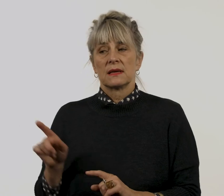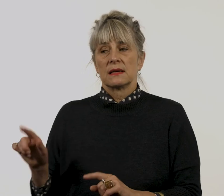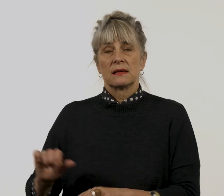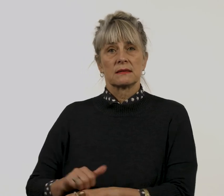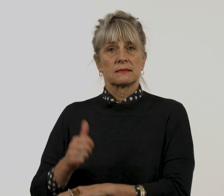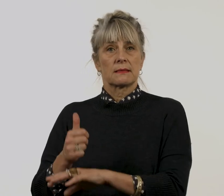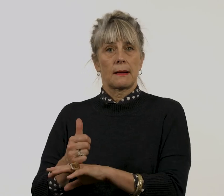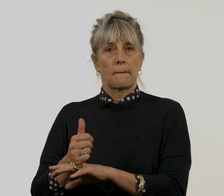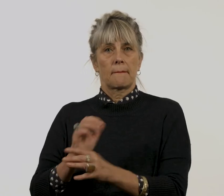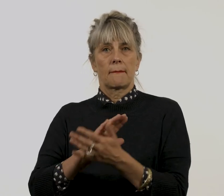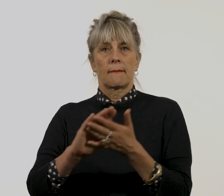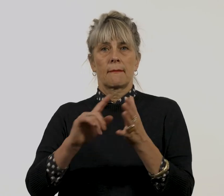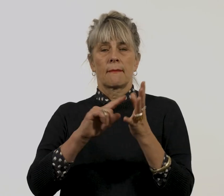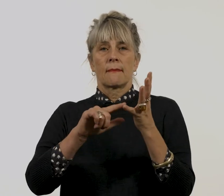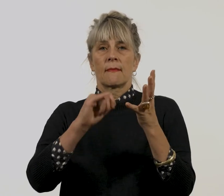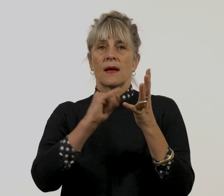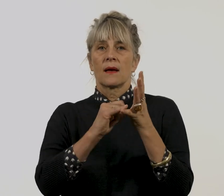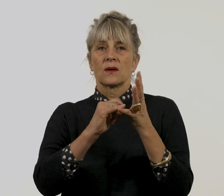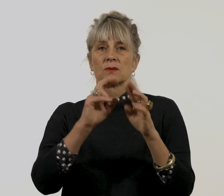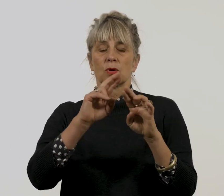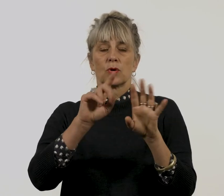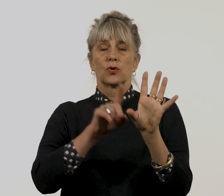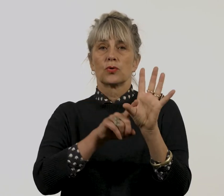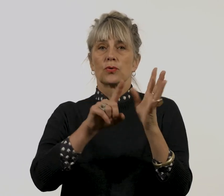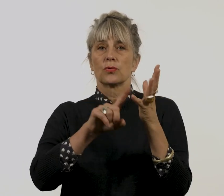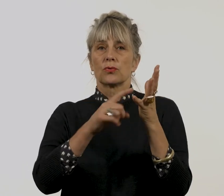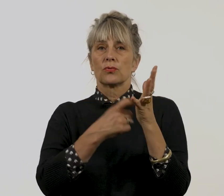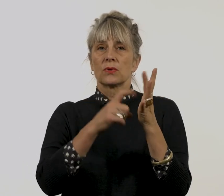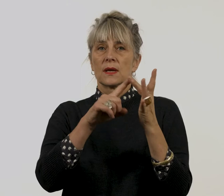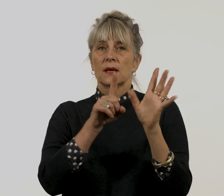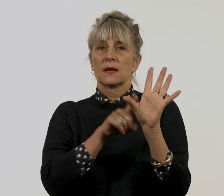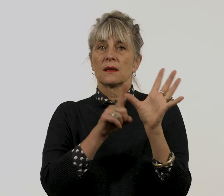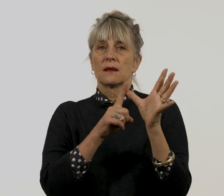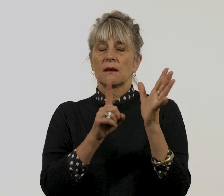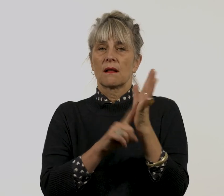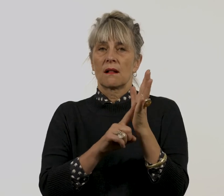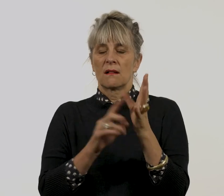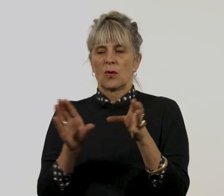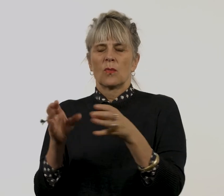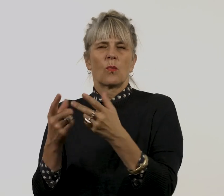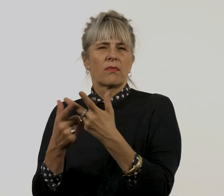He is a co-founder of Haus Yuriyal,